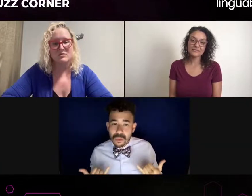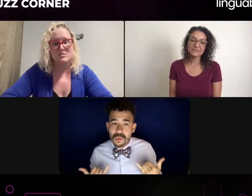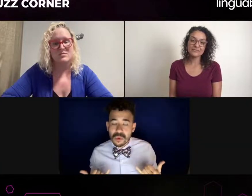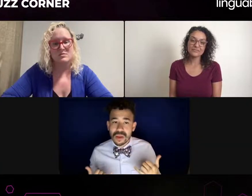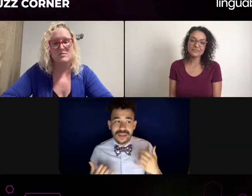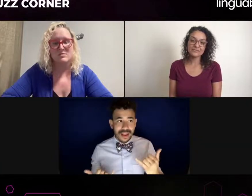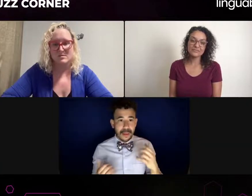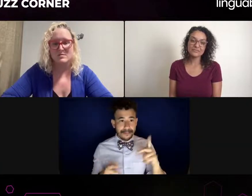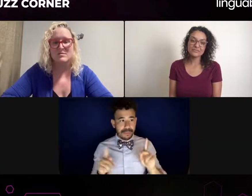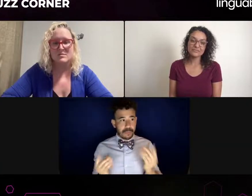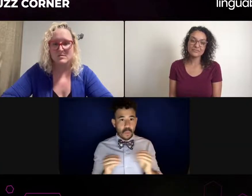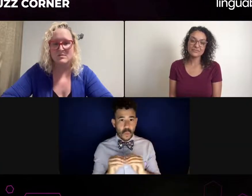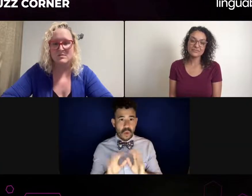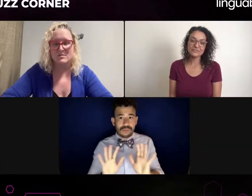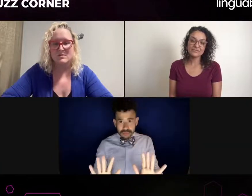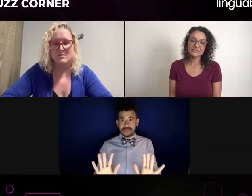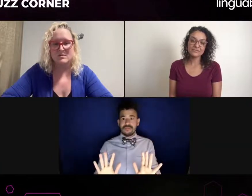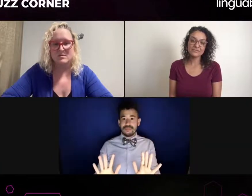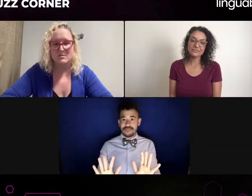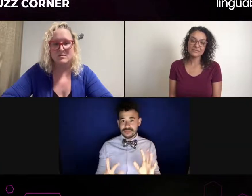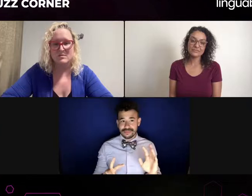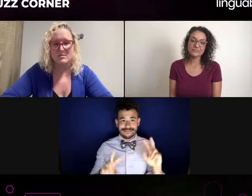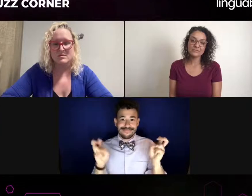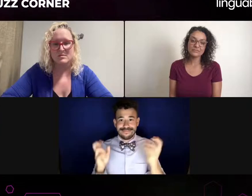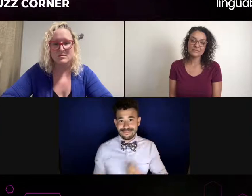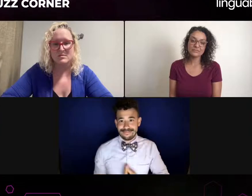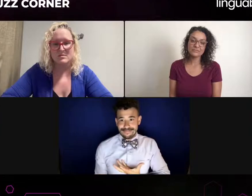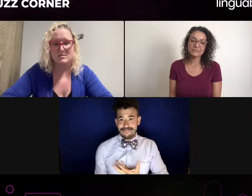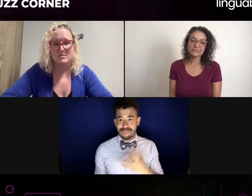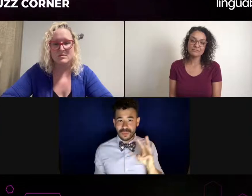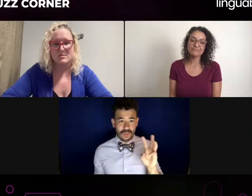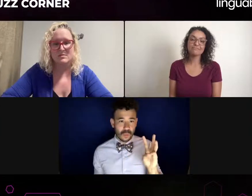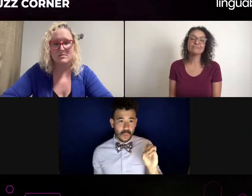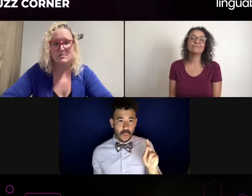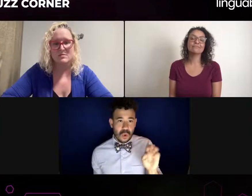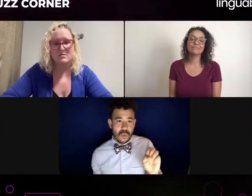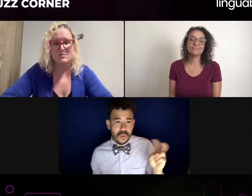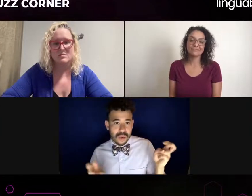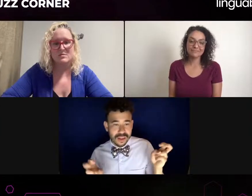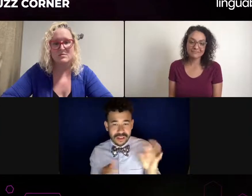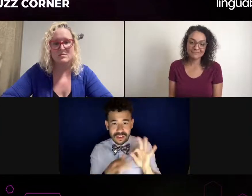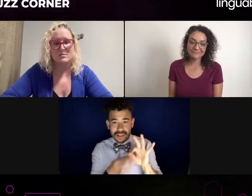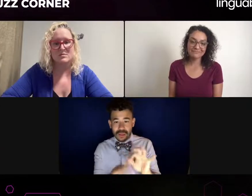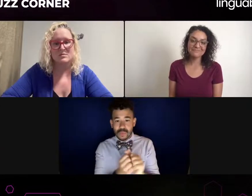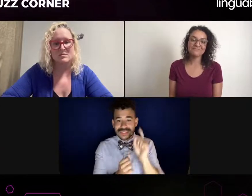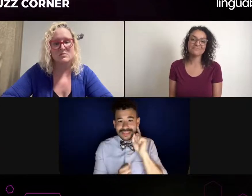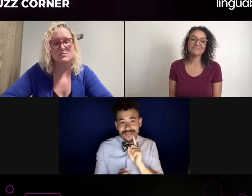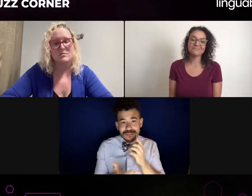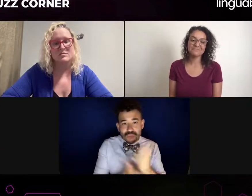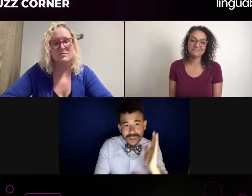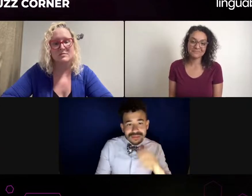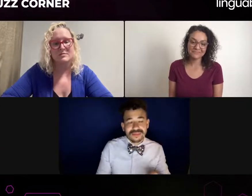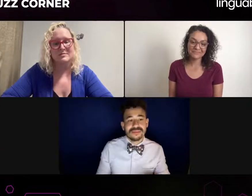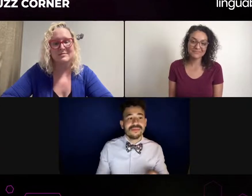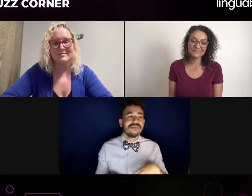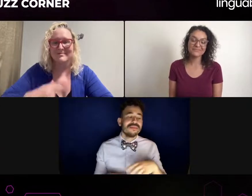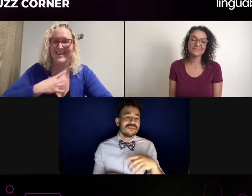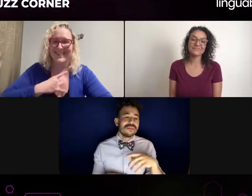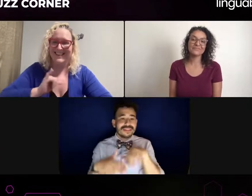Do you practice outside of the audition with the interpreter before you actually audition, too? How does that work and what does that flow look like?